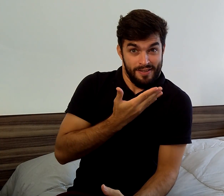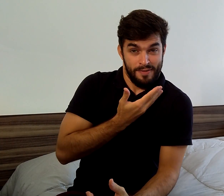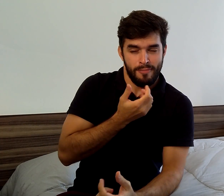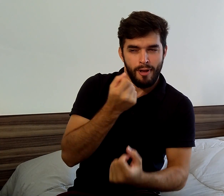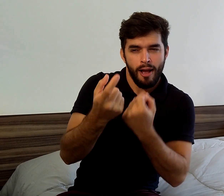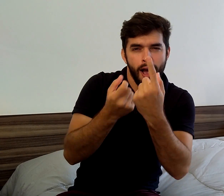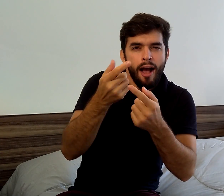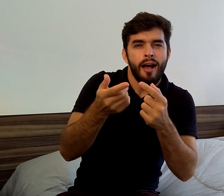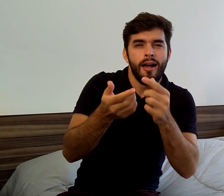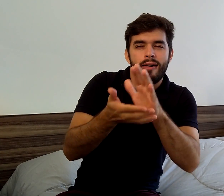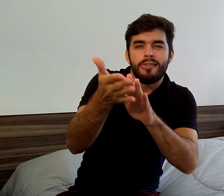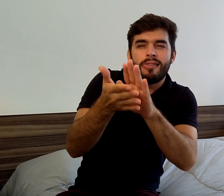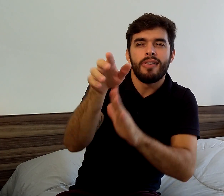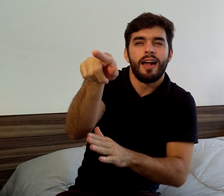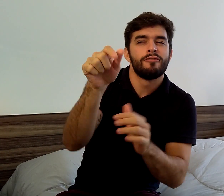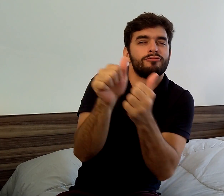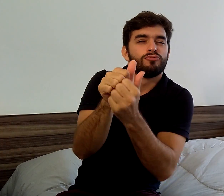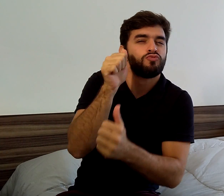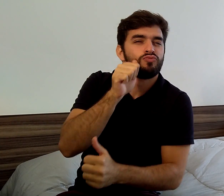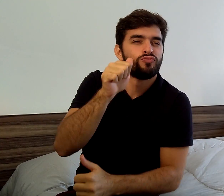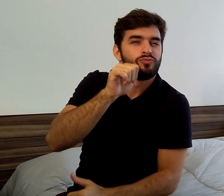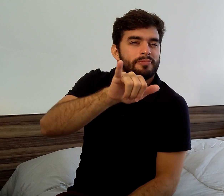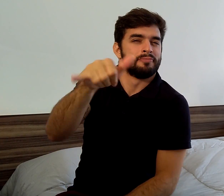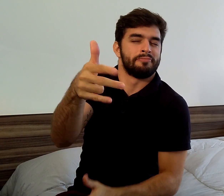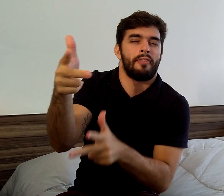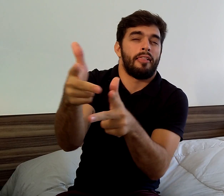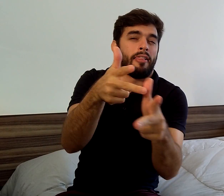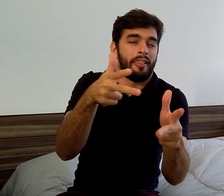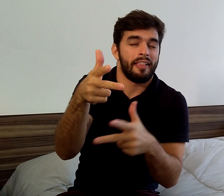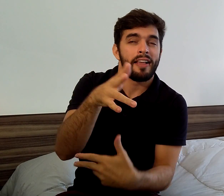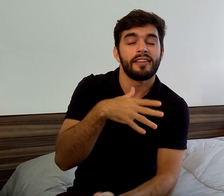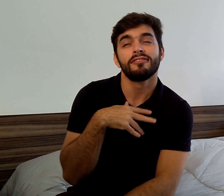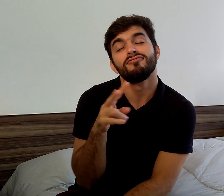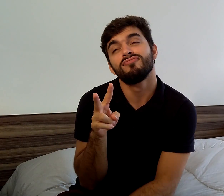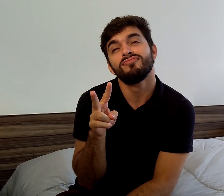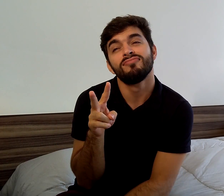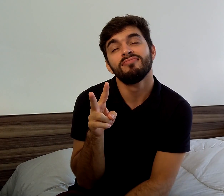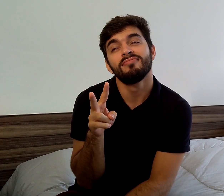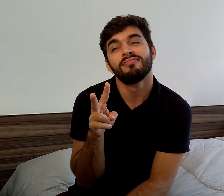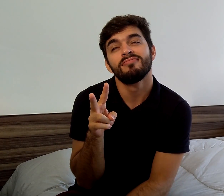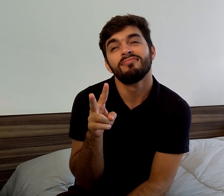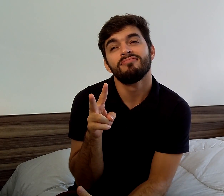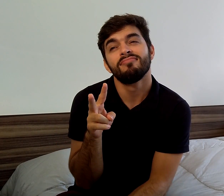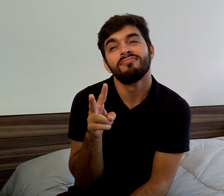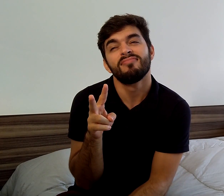were talking to some girls, I was just looking.